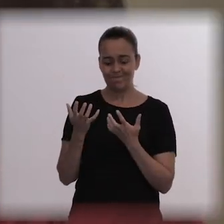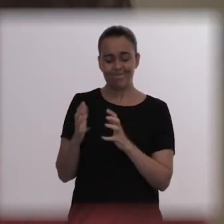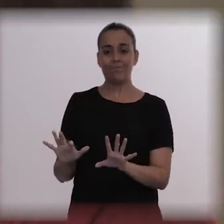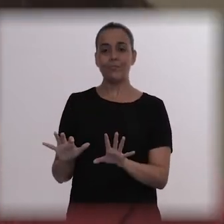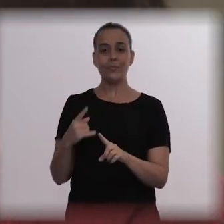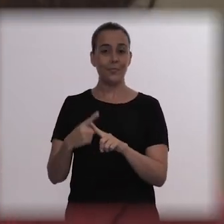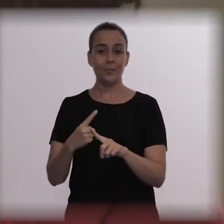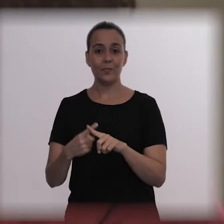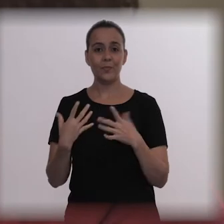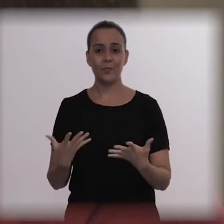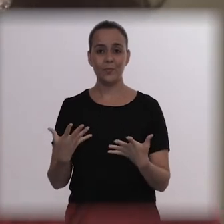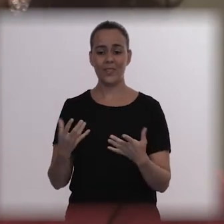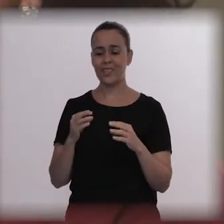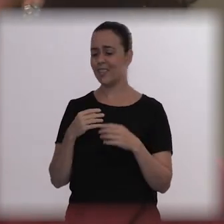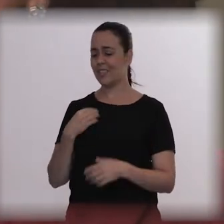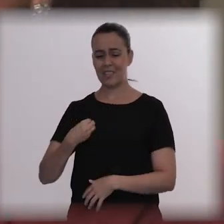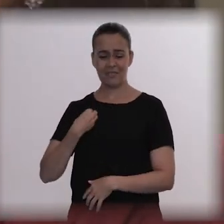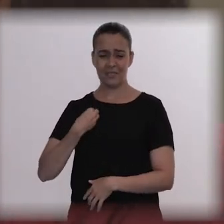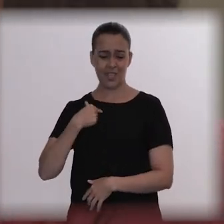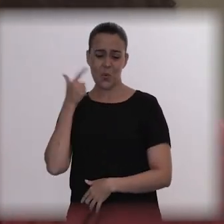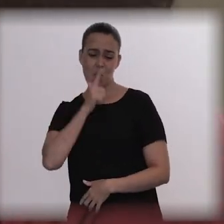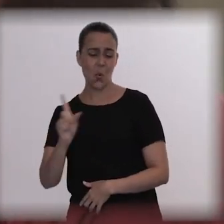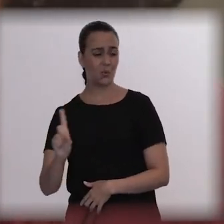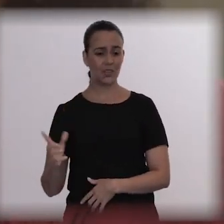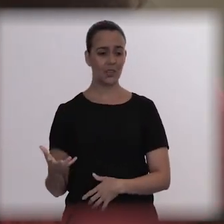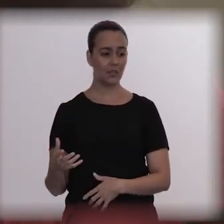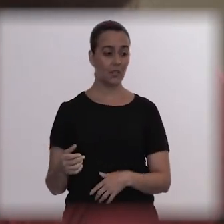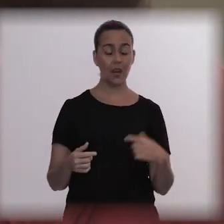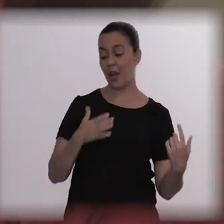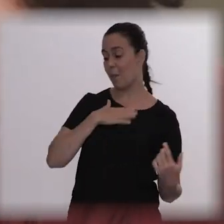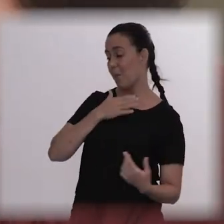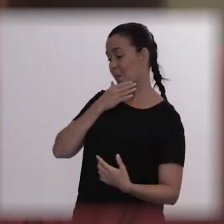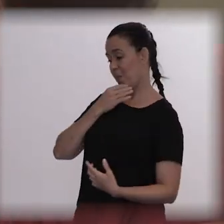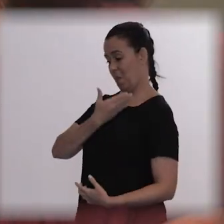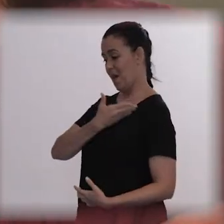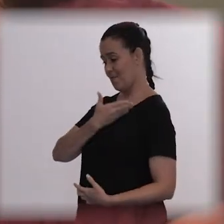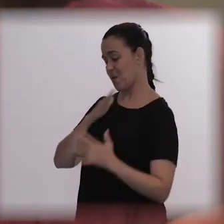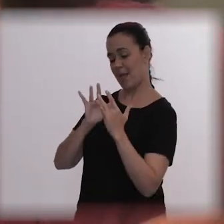So, he saw what others were doing and compared with himself. Oh, my friend is doing this, he is dating, had a son,